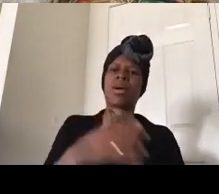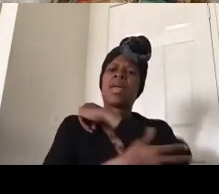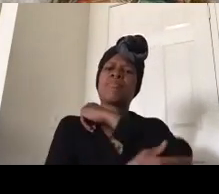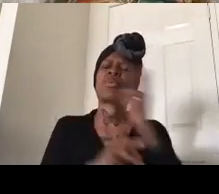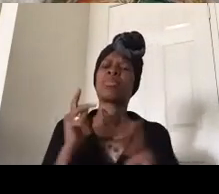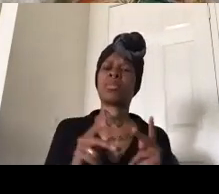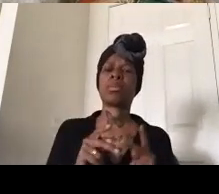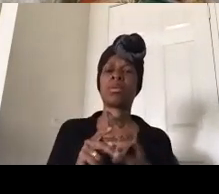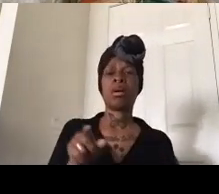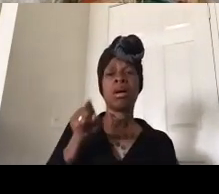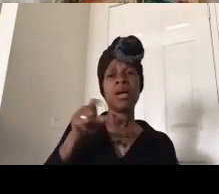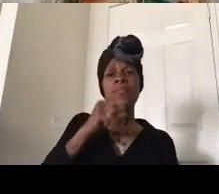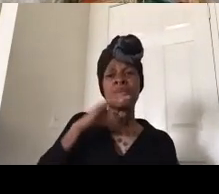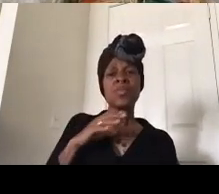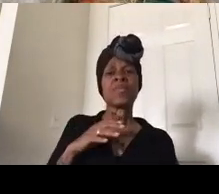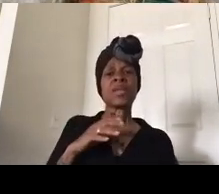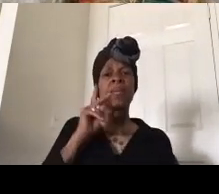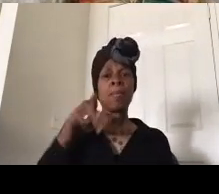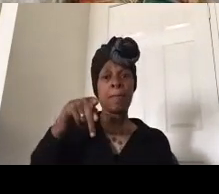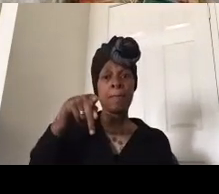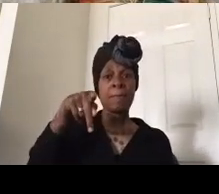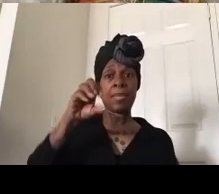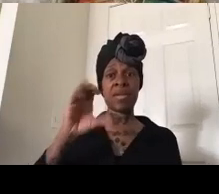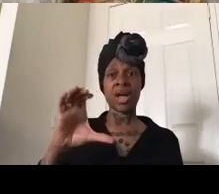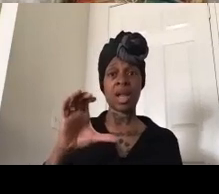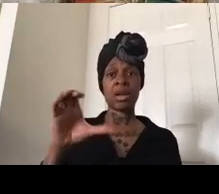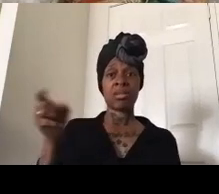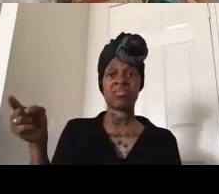people of color to death row even though there's supposed to be a moratorium on